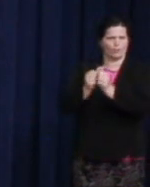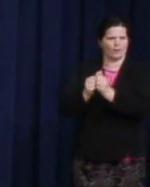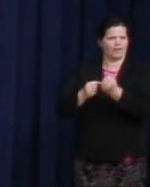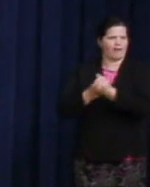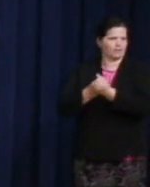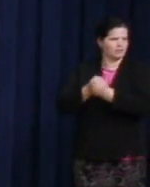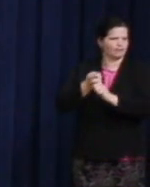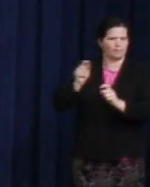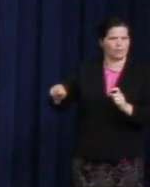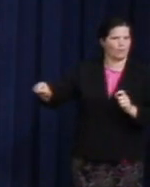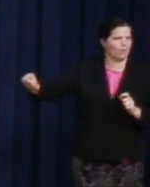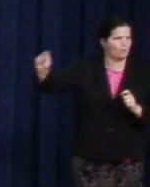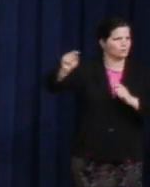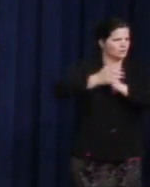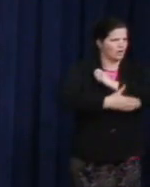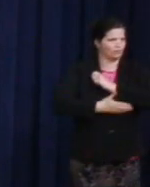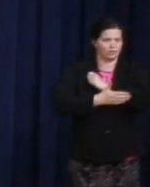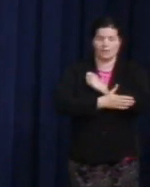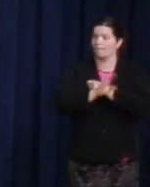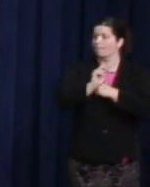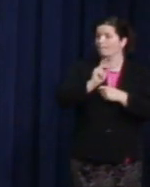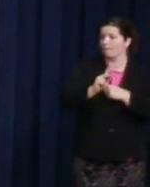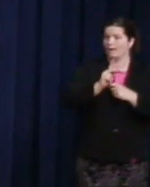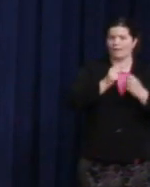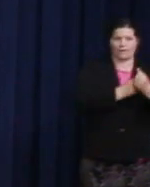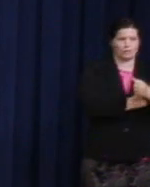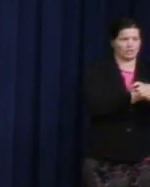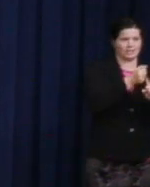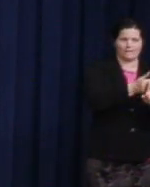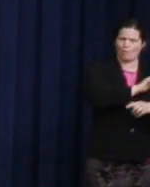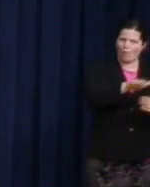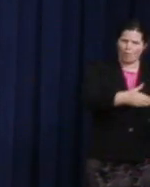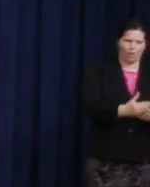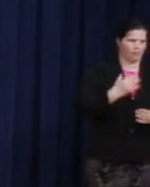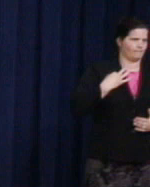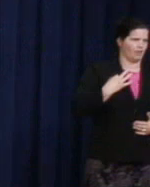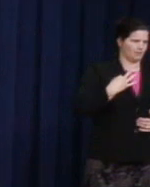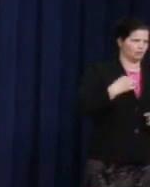These -- the Milk Foundation is all volunteer. And we have -- we have volunteers